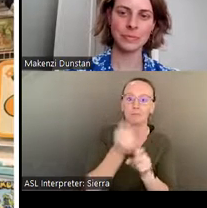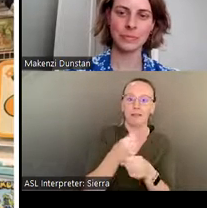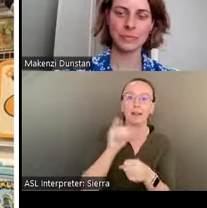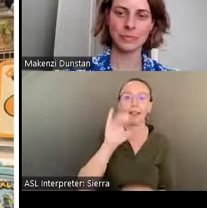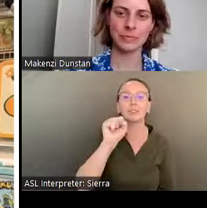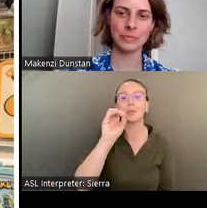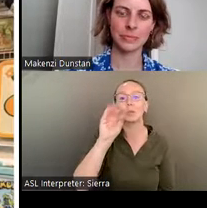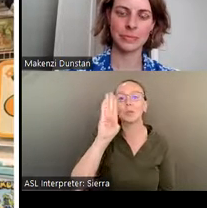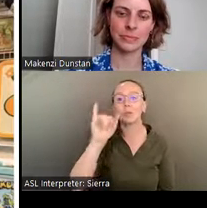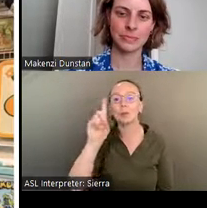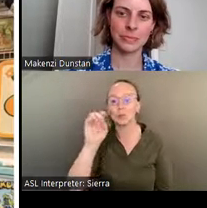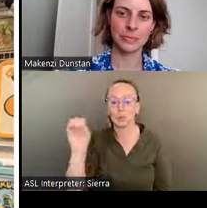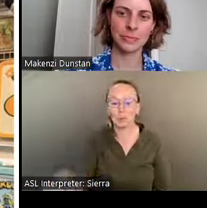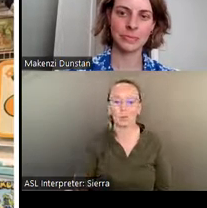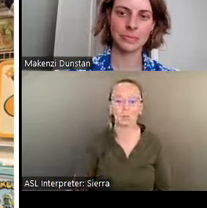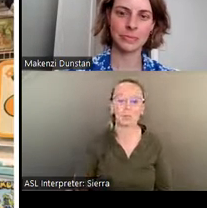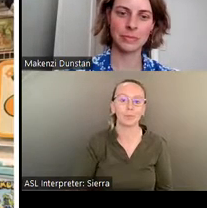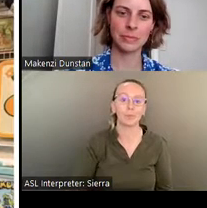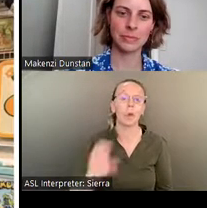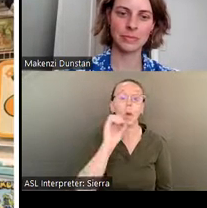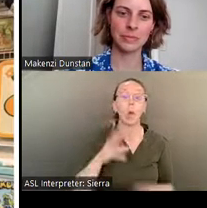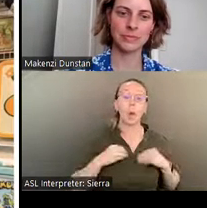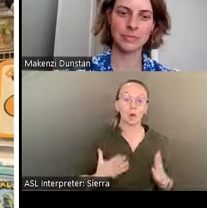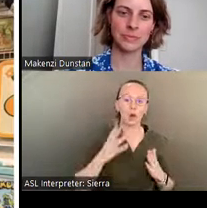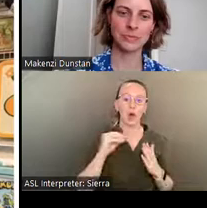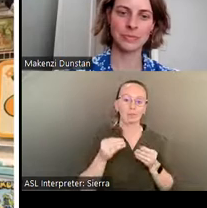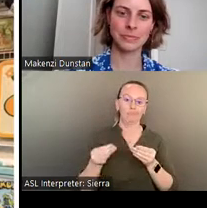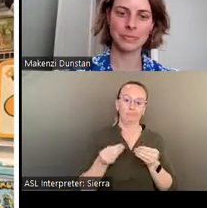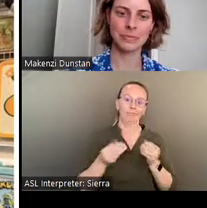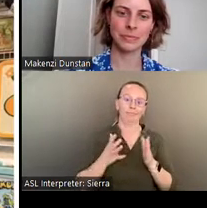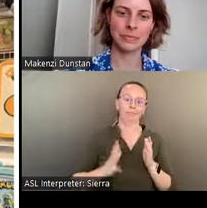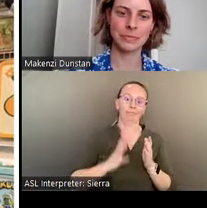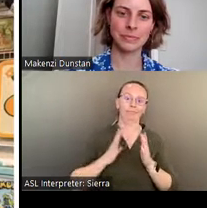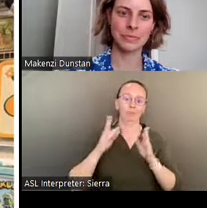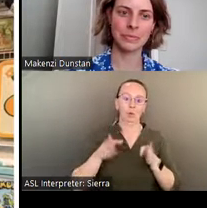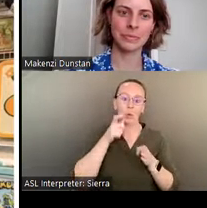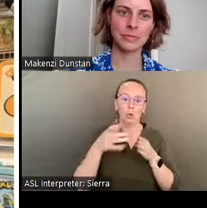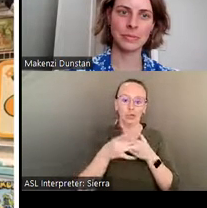Let owner and aficionado Allen Woodhall- in his 80s- help guide you on your own personal